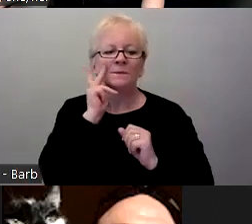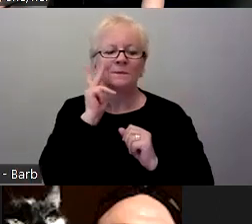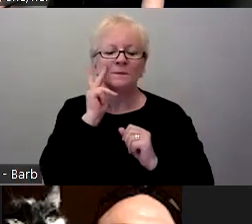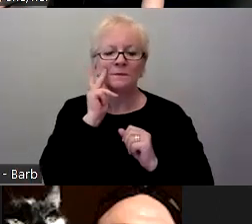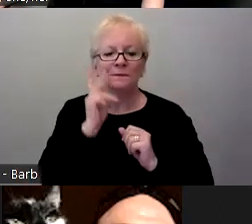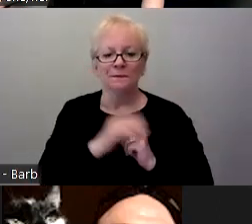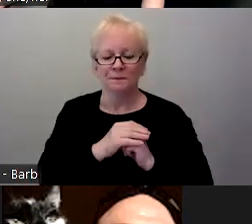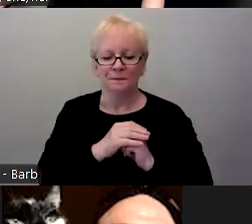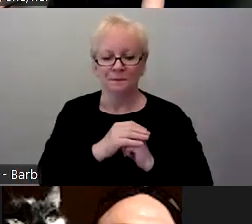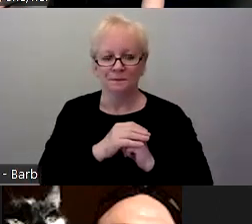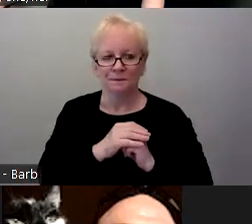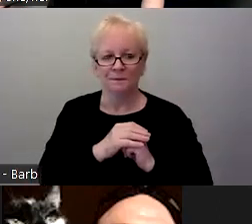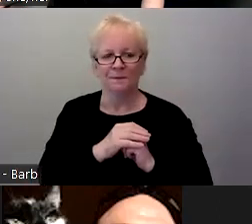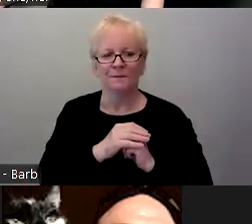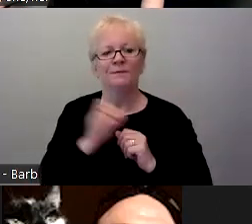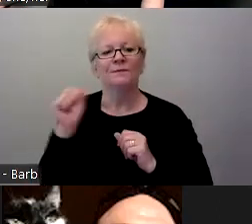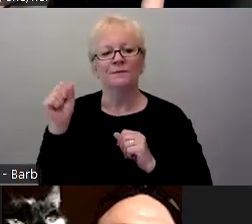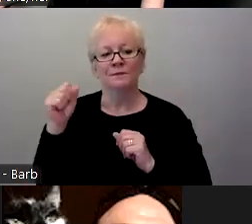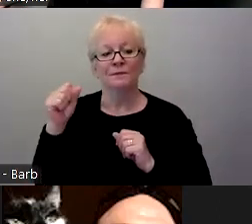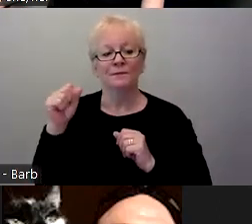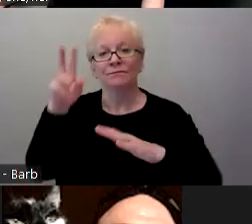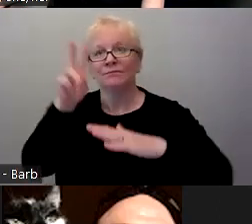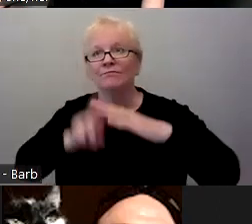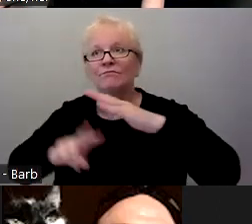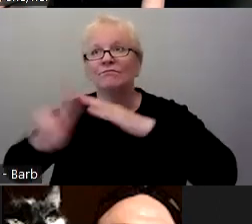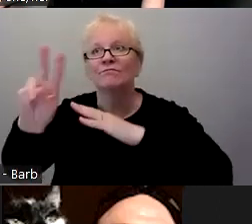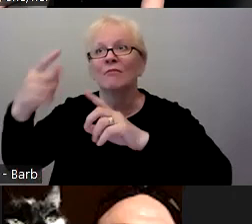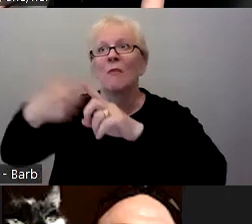"Looking forward to September." Same here.